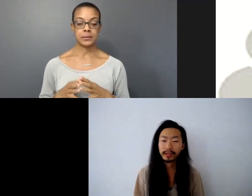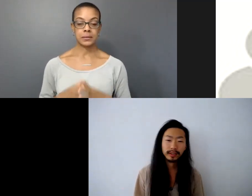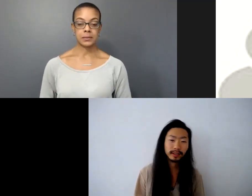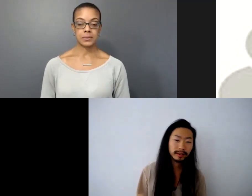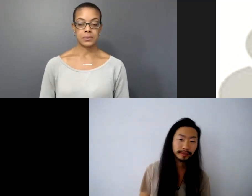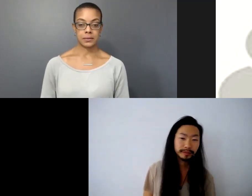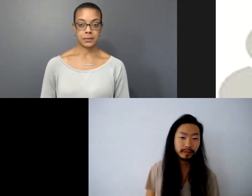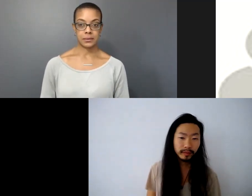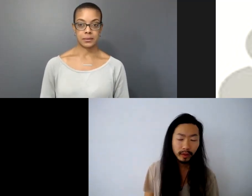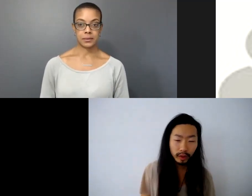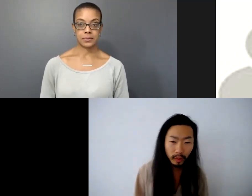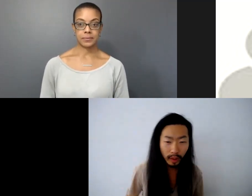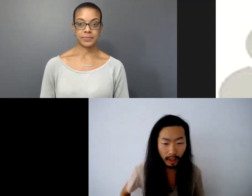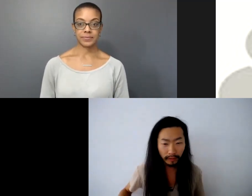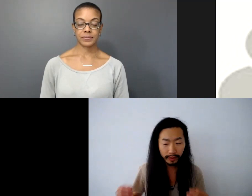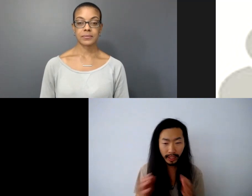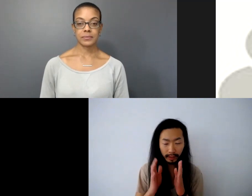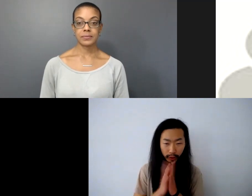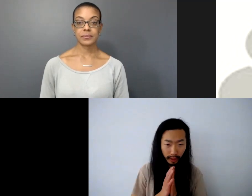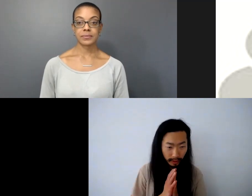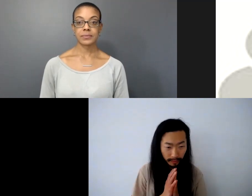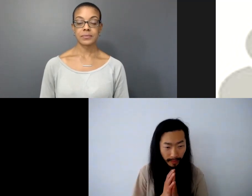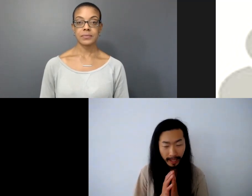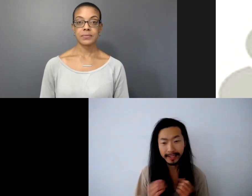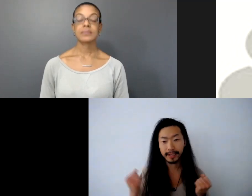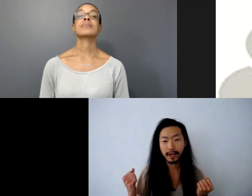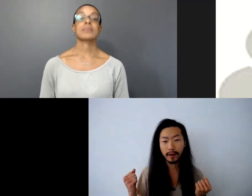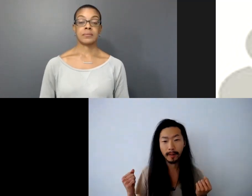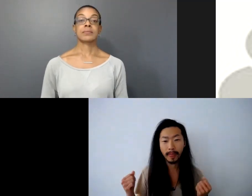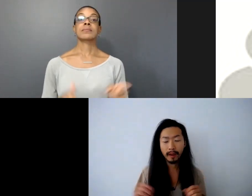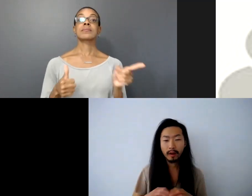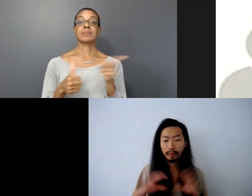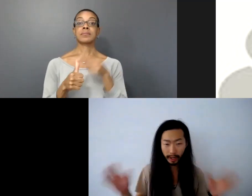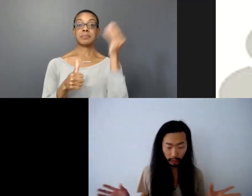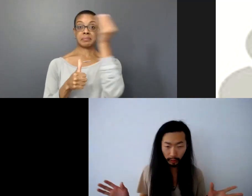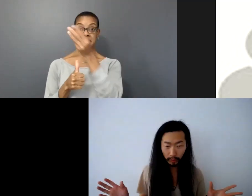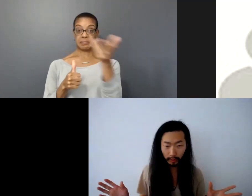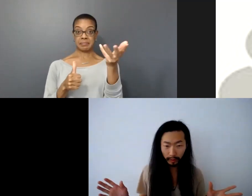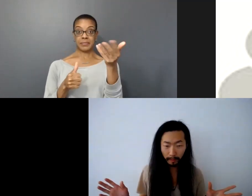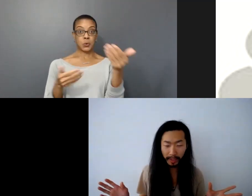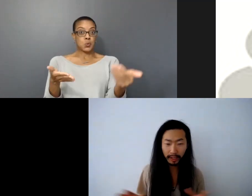Yes so the first thing I'd like to share is a brand new mini